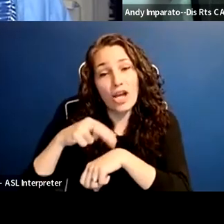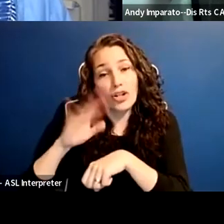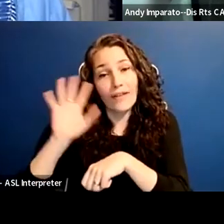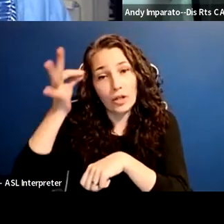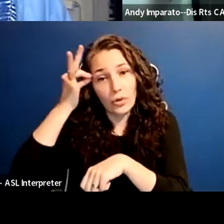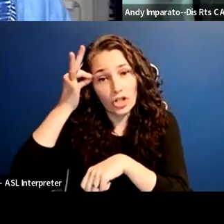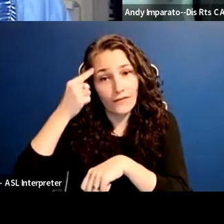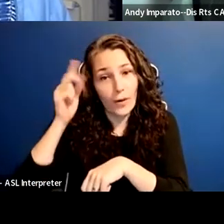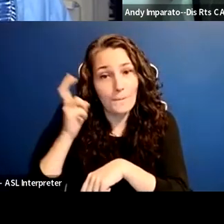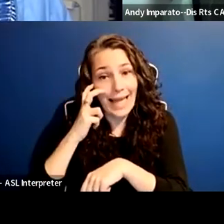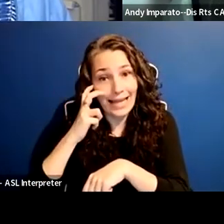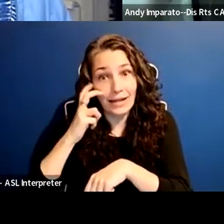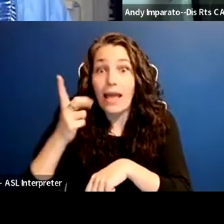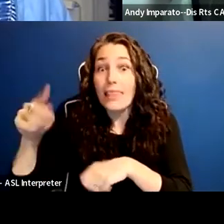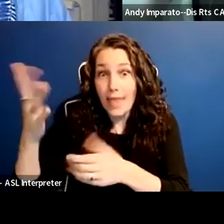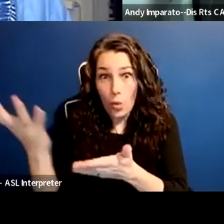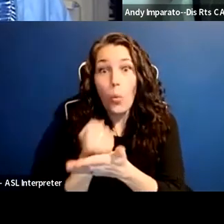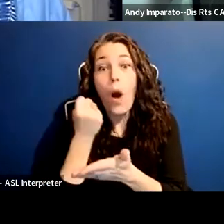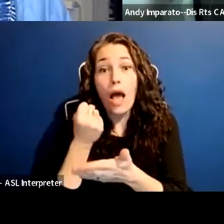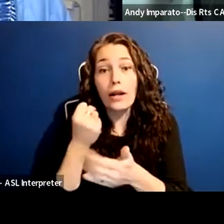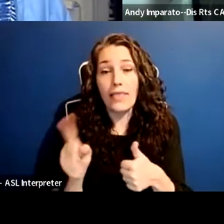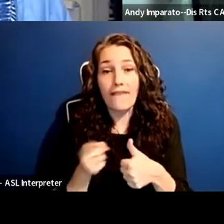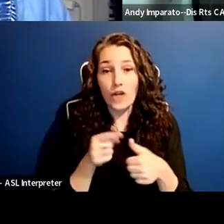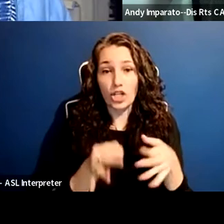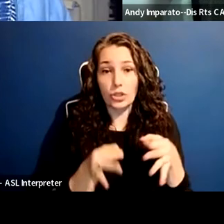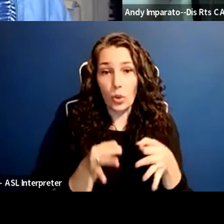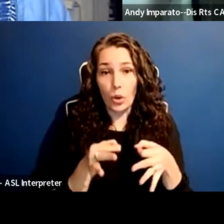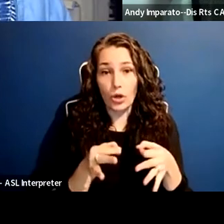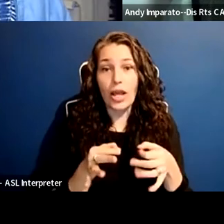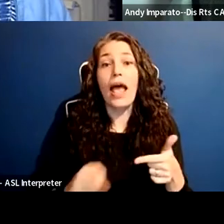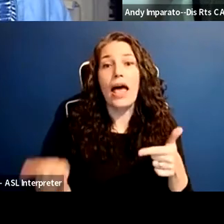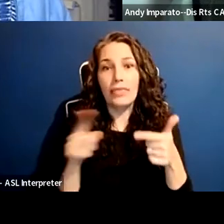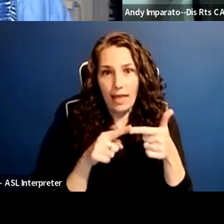and they won in the trial court. And they won in the Ninth Circuit Court of Appeals.